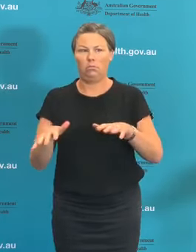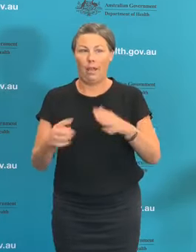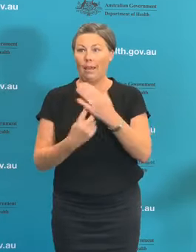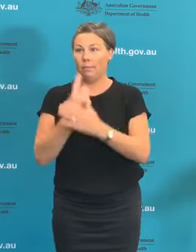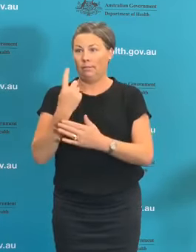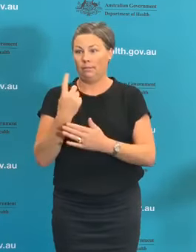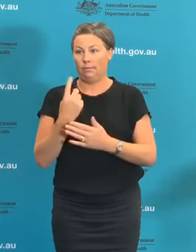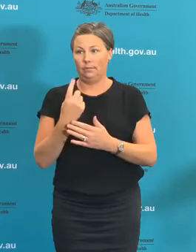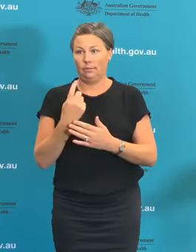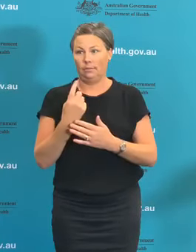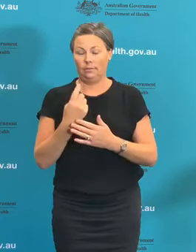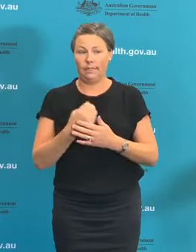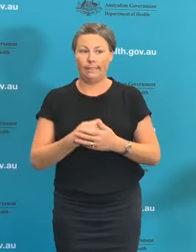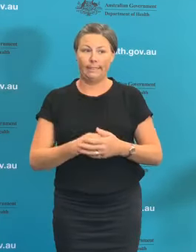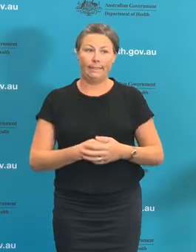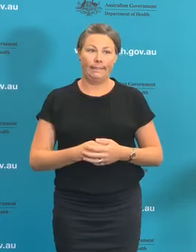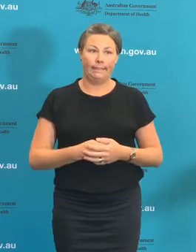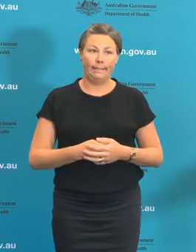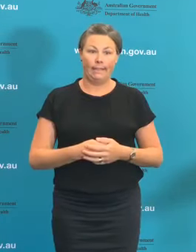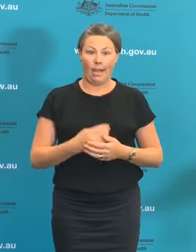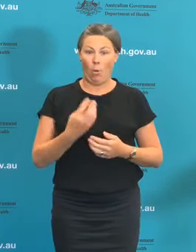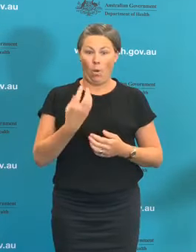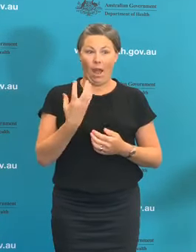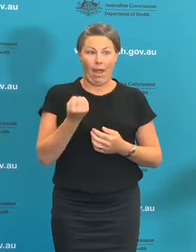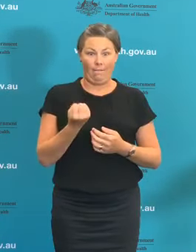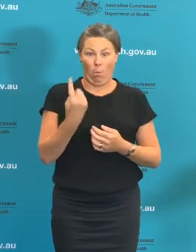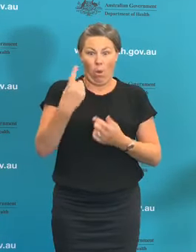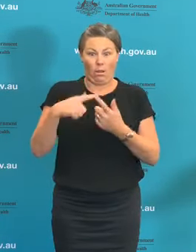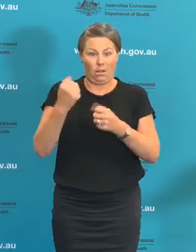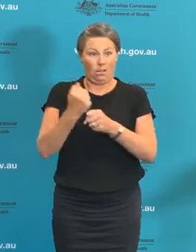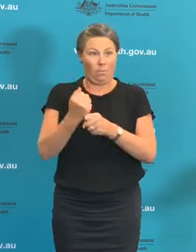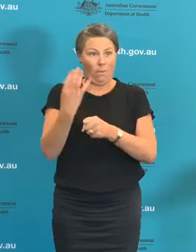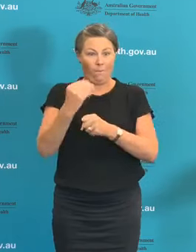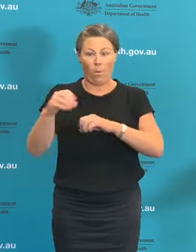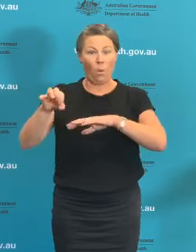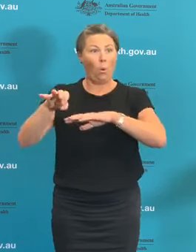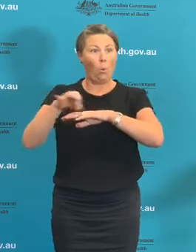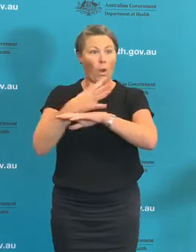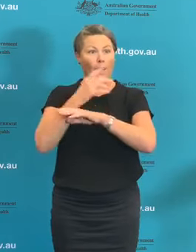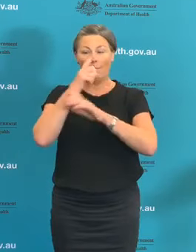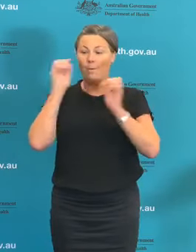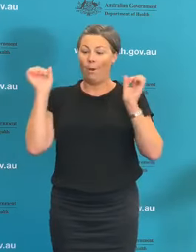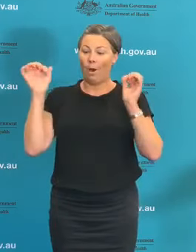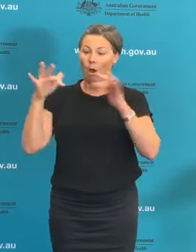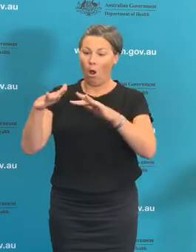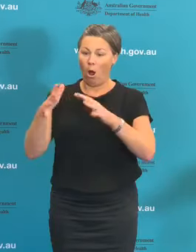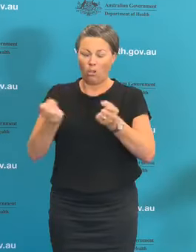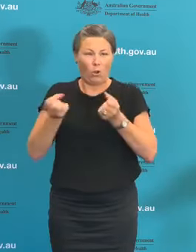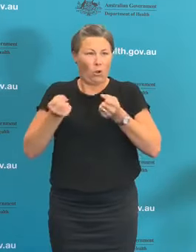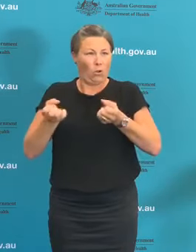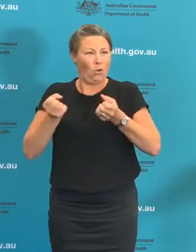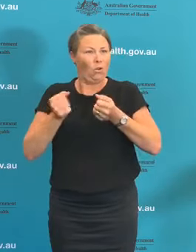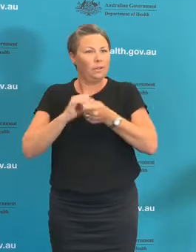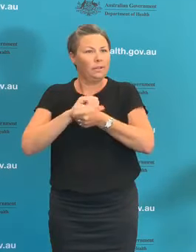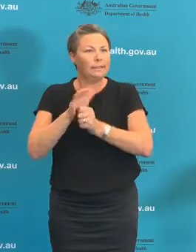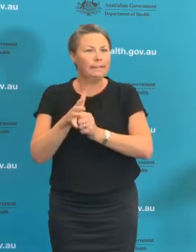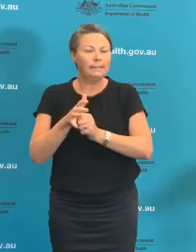have been related to weddings. And so the way to take things slowly is to increase